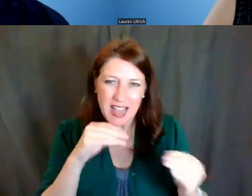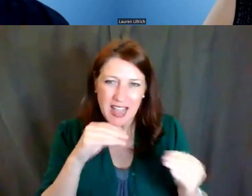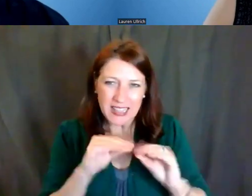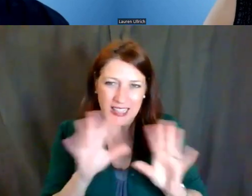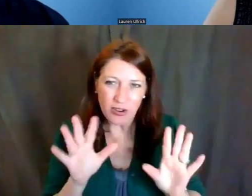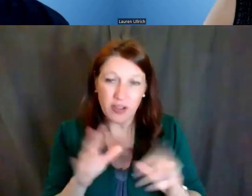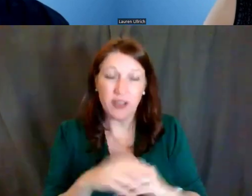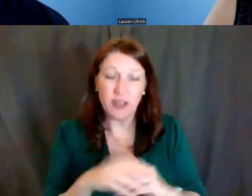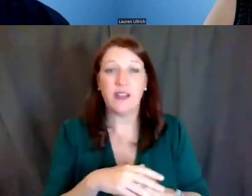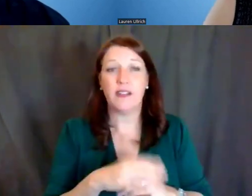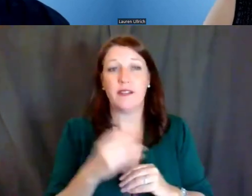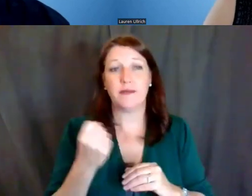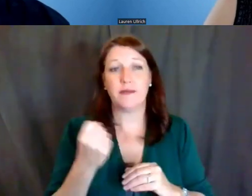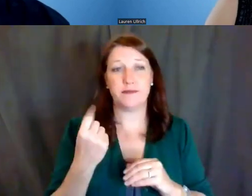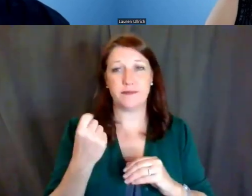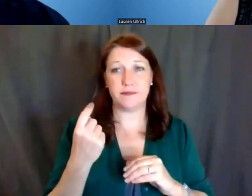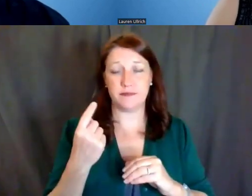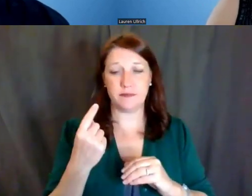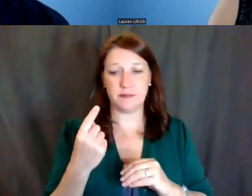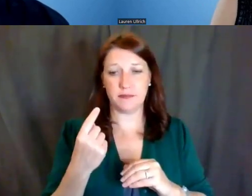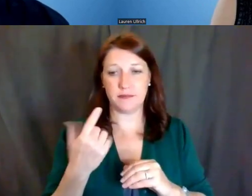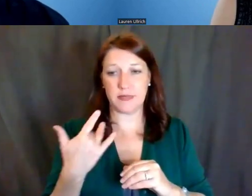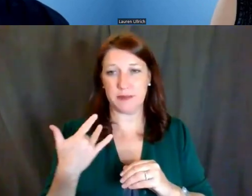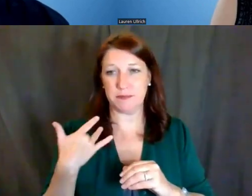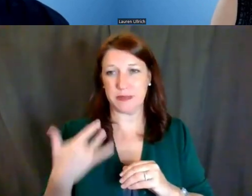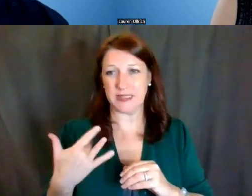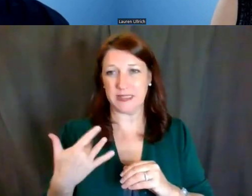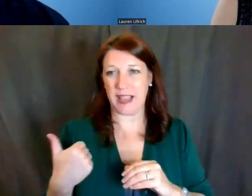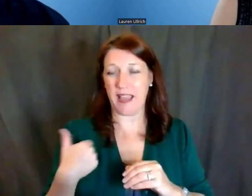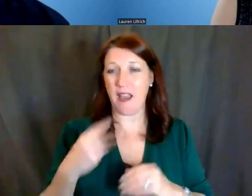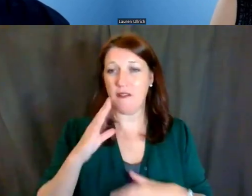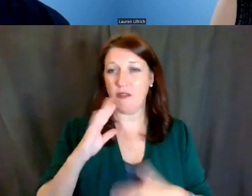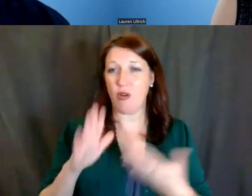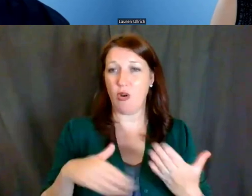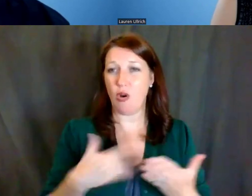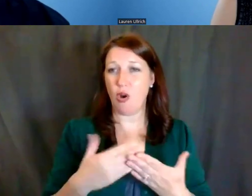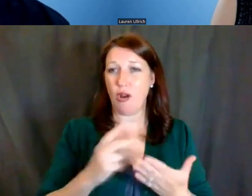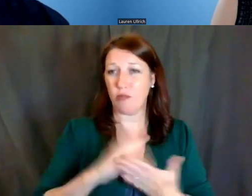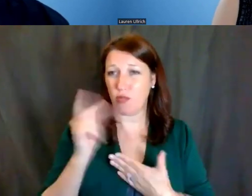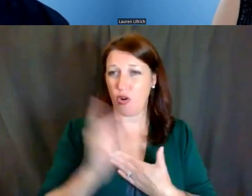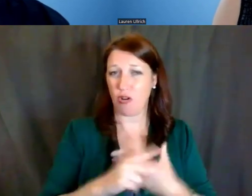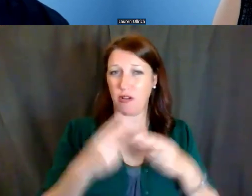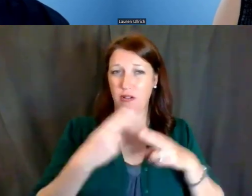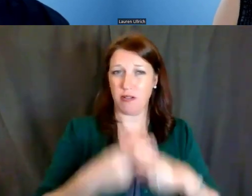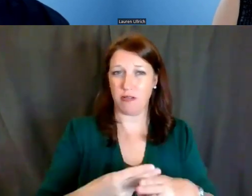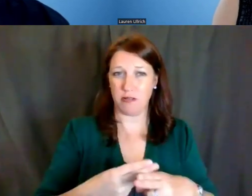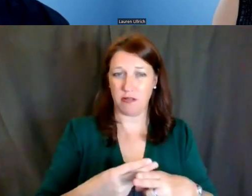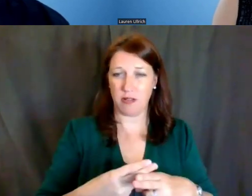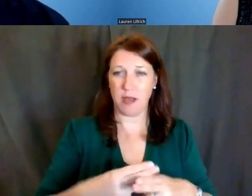there usually is, for all of these programs, what we call a parent announcement.